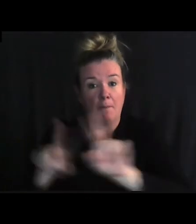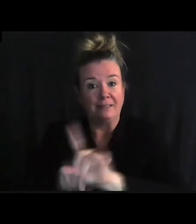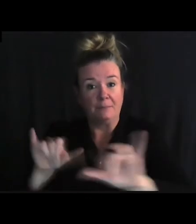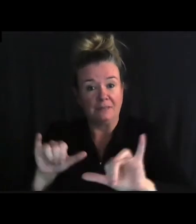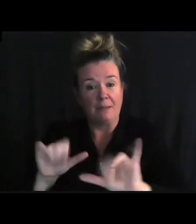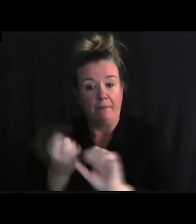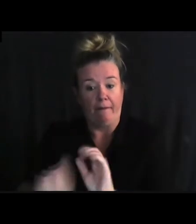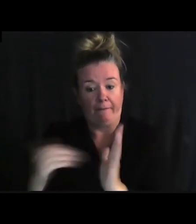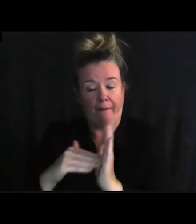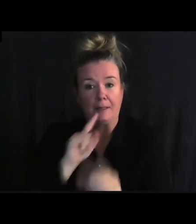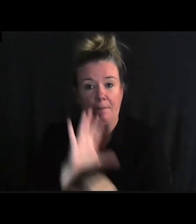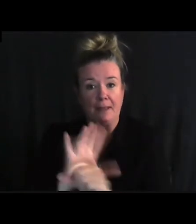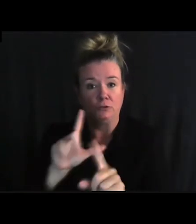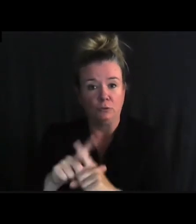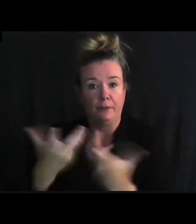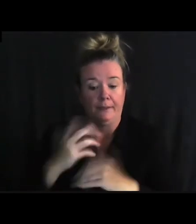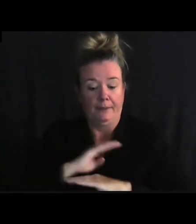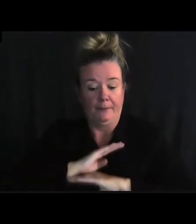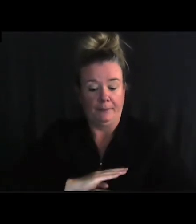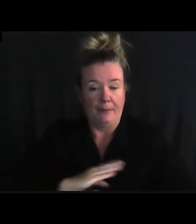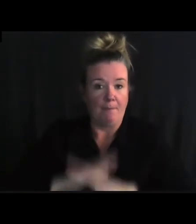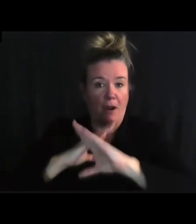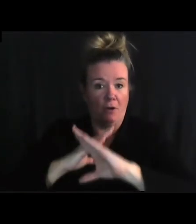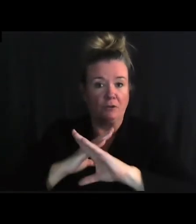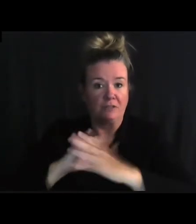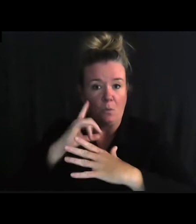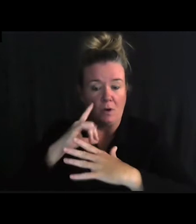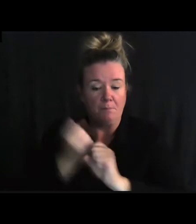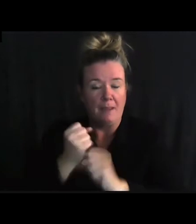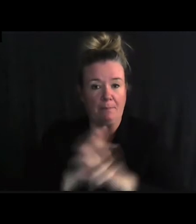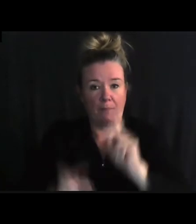While also renewing our commitment to removing barriers that would prevent all Michiganders